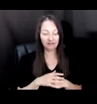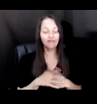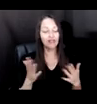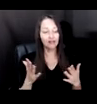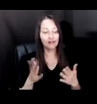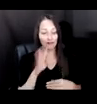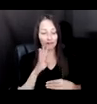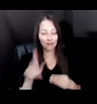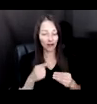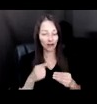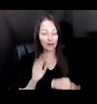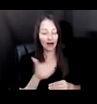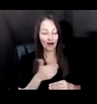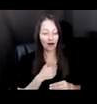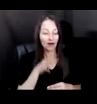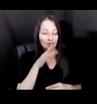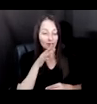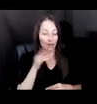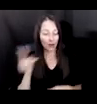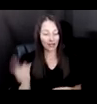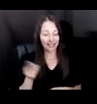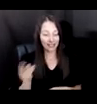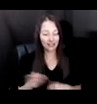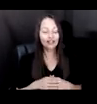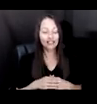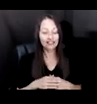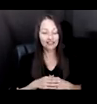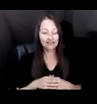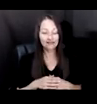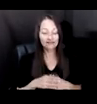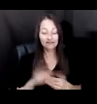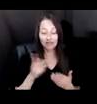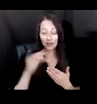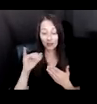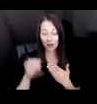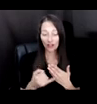THE PROJECT IS TEACHING ME A LOT ABOUT HOW THE SHIFT TO CARE-BASED